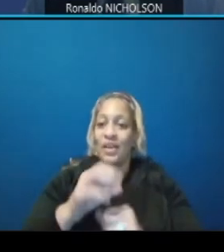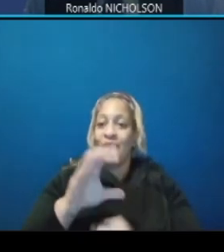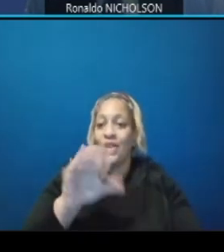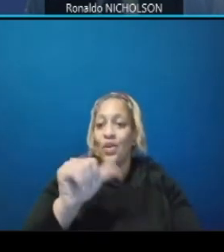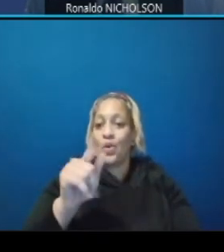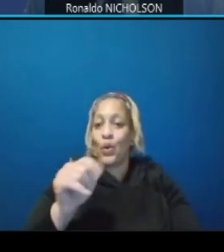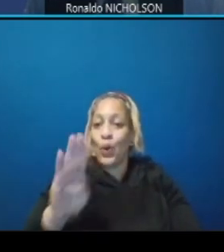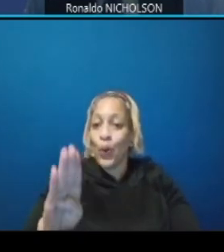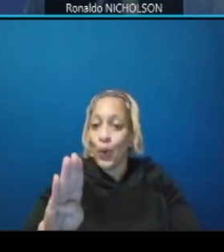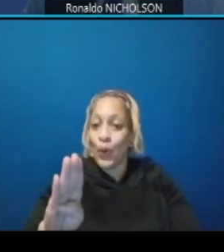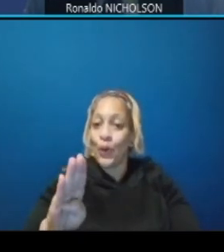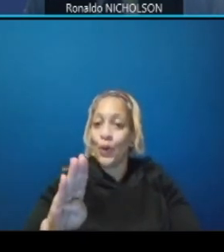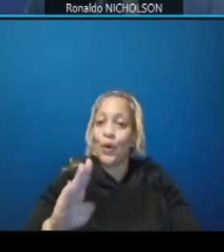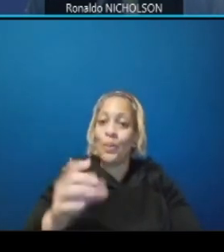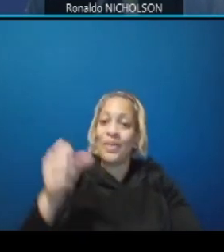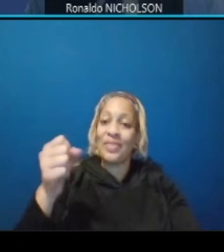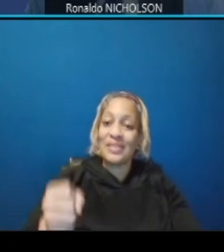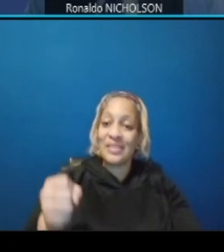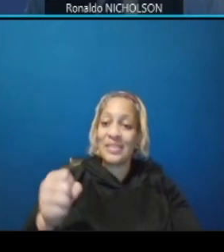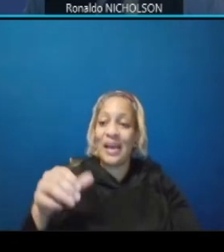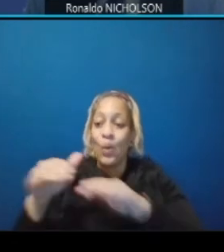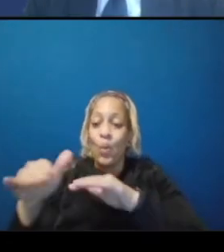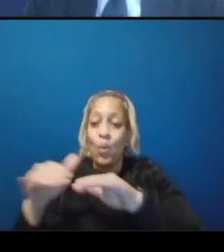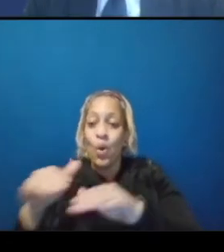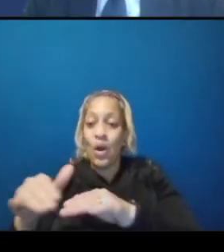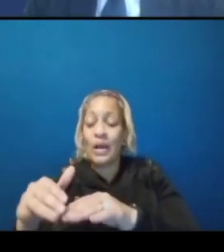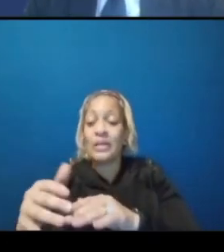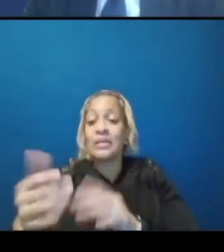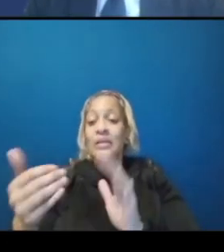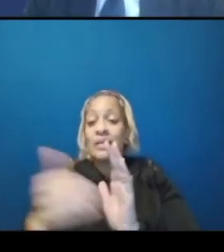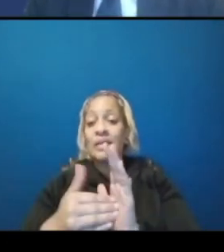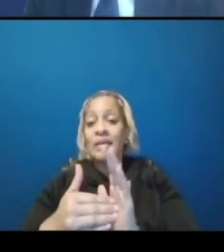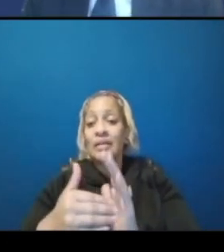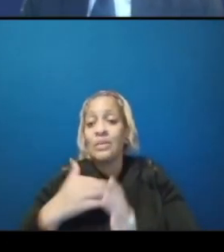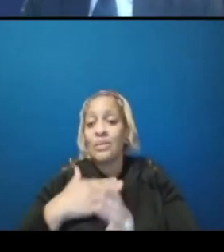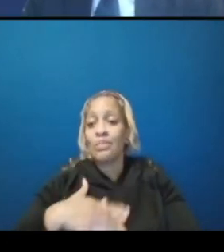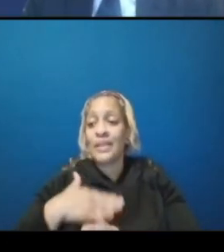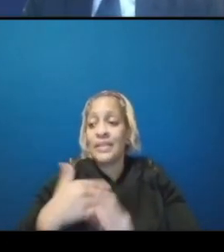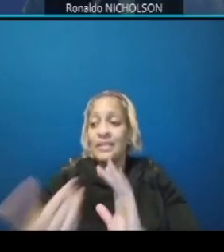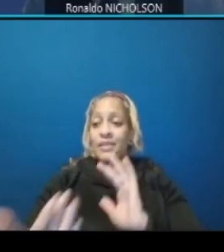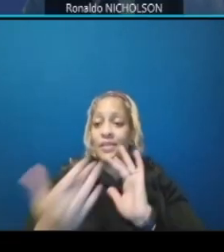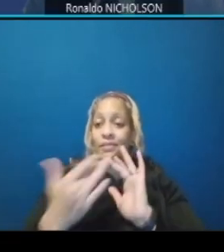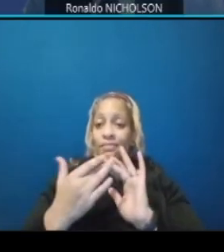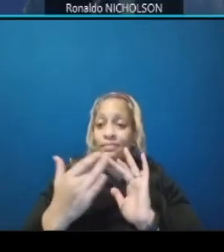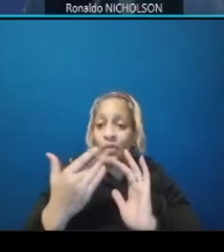i would suggest you get in touch with with us and we can set up a teams meeting and walk